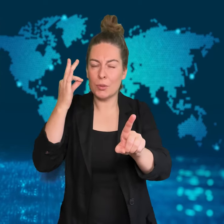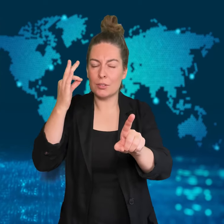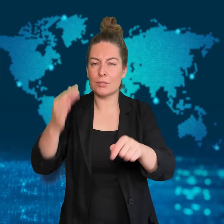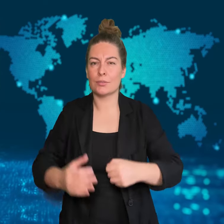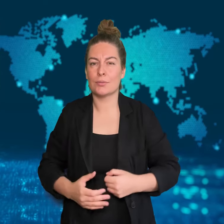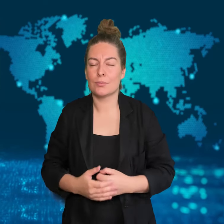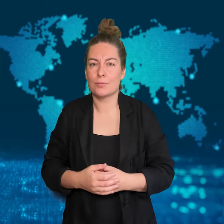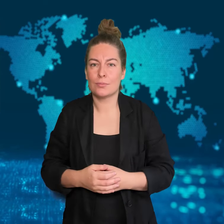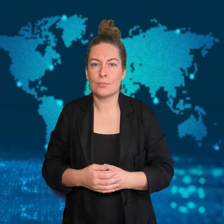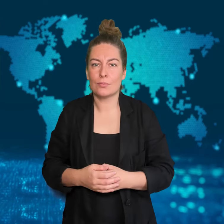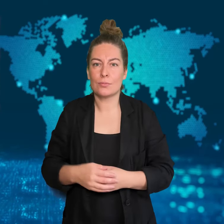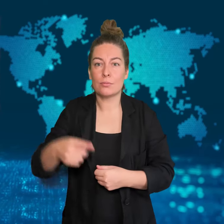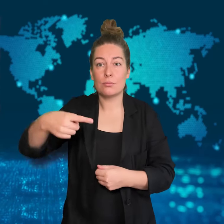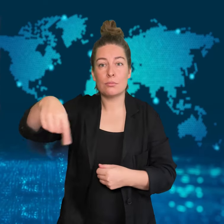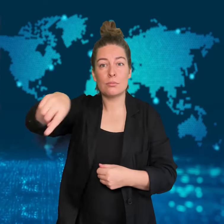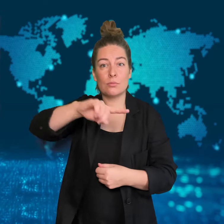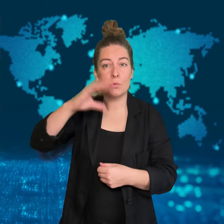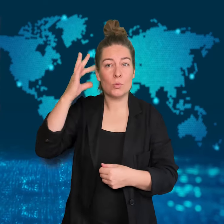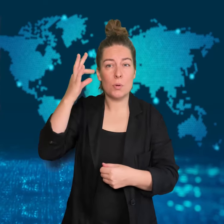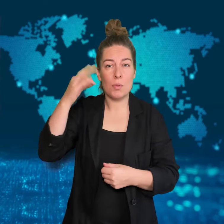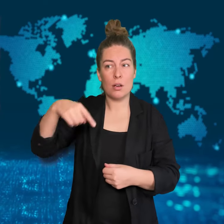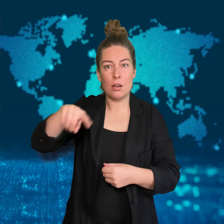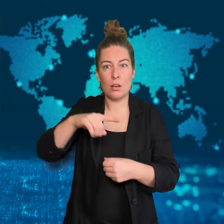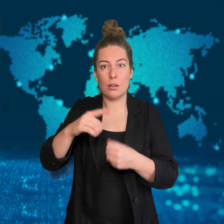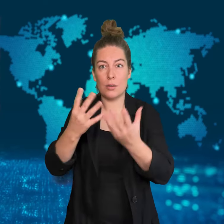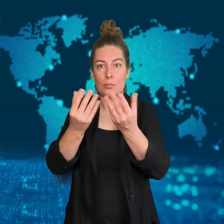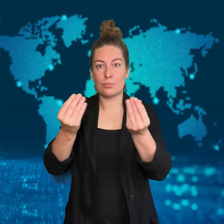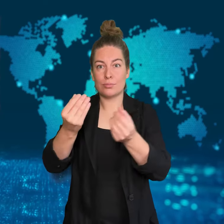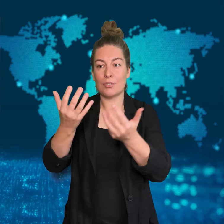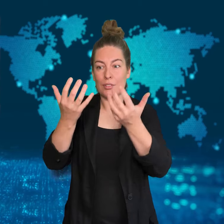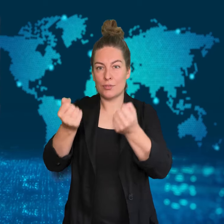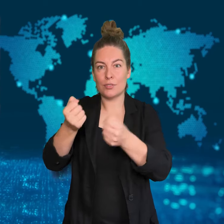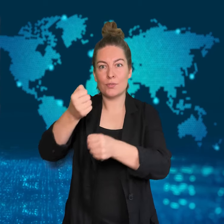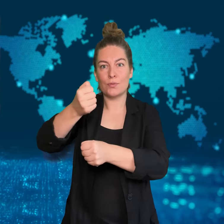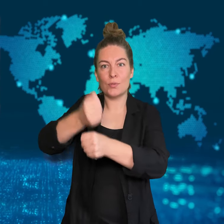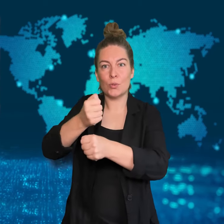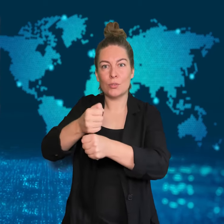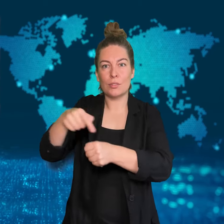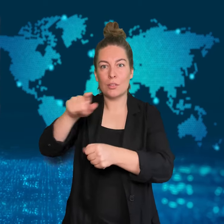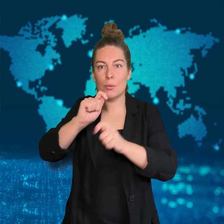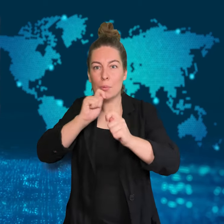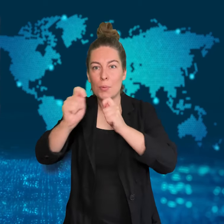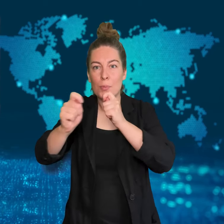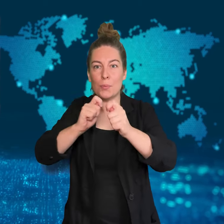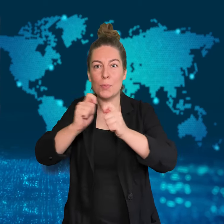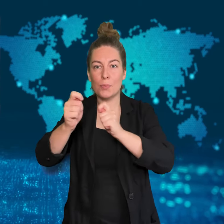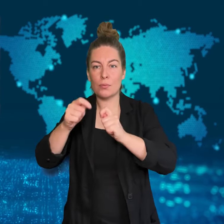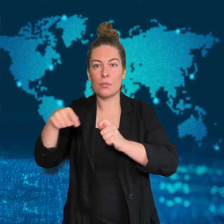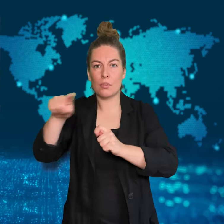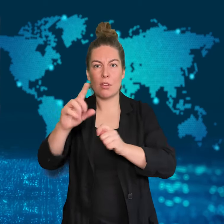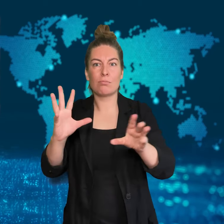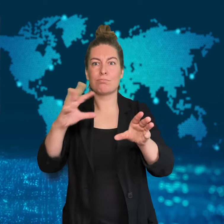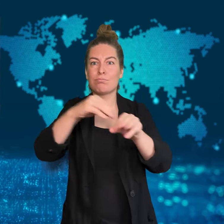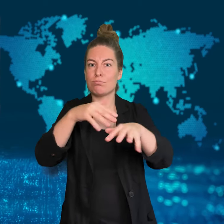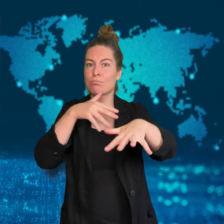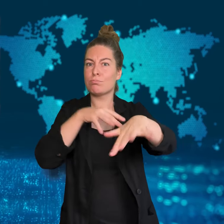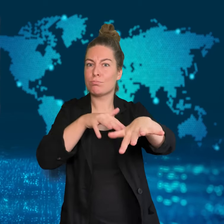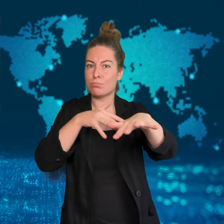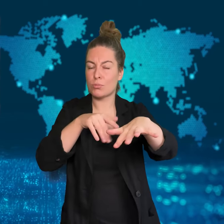in wages as well as gender- based violence against women.